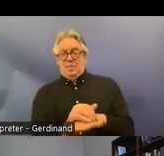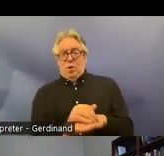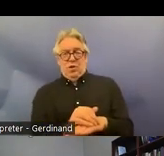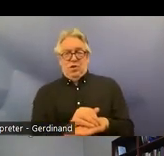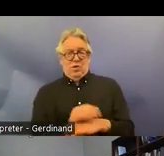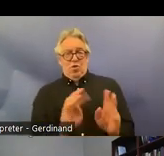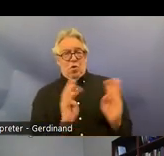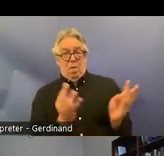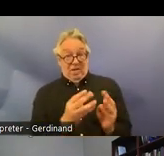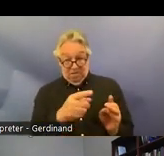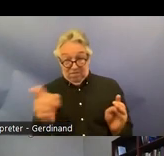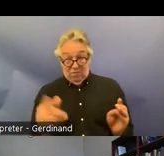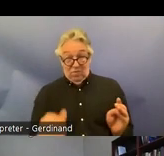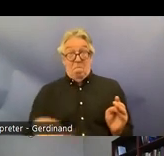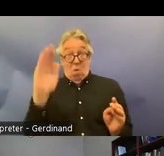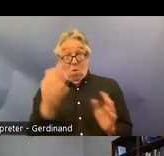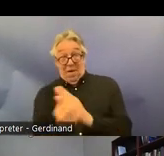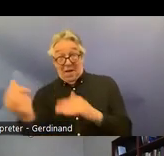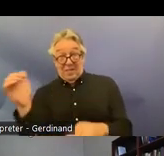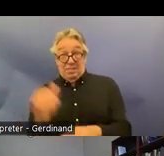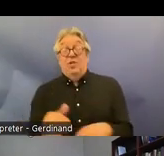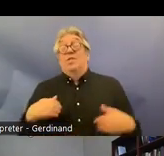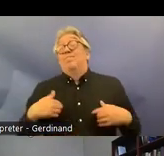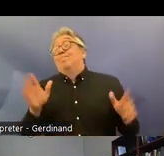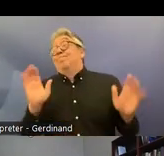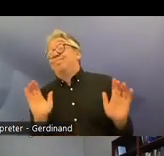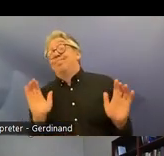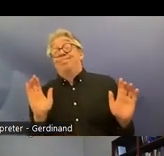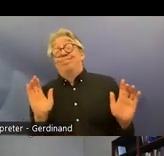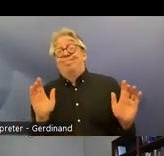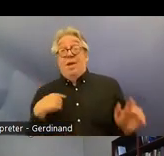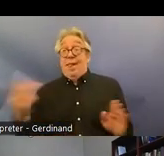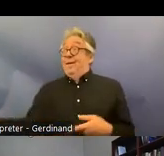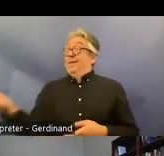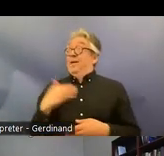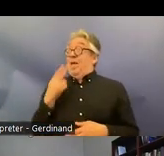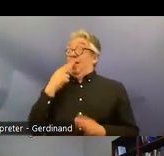than others but that's the term they chose to use just to be sure that